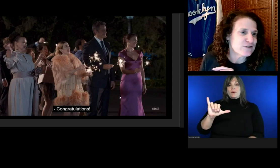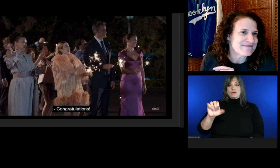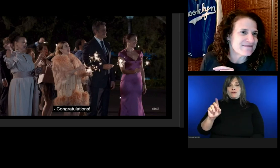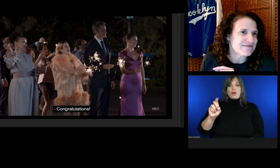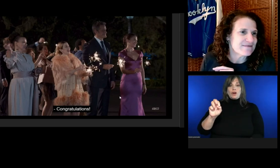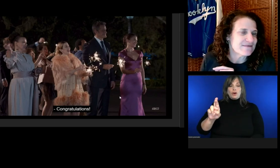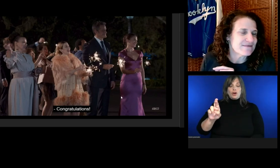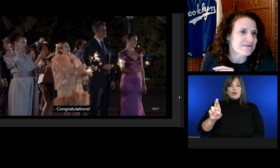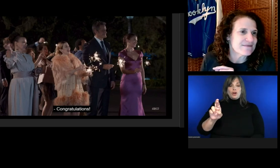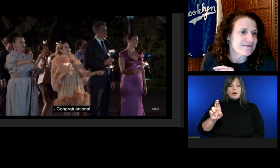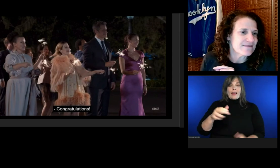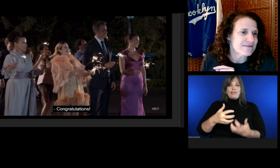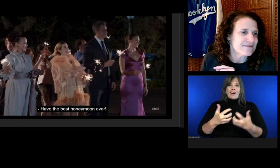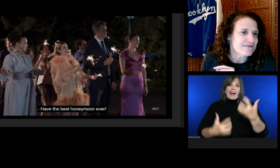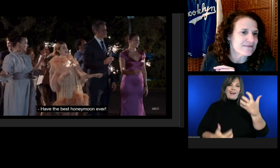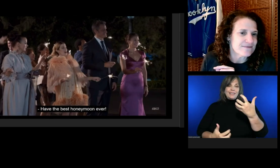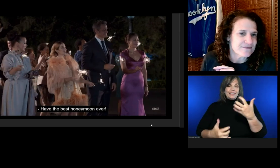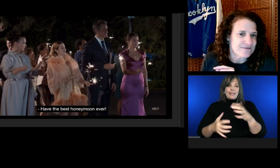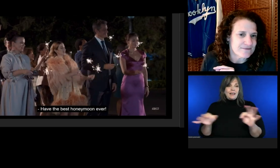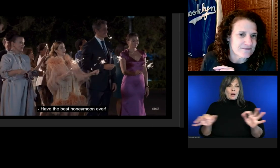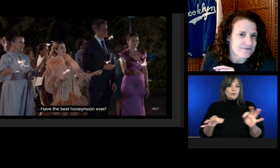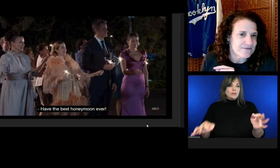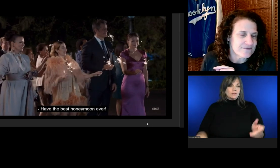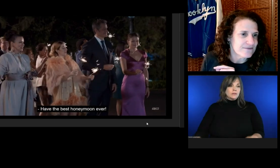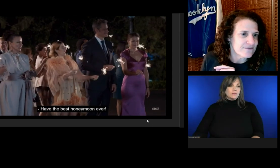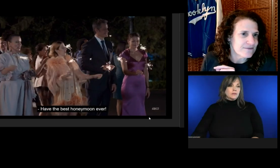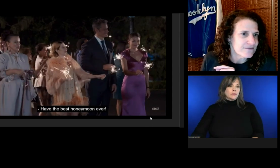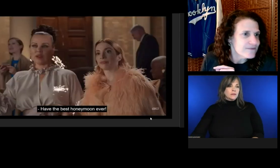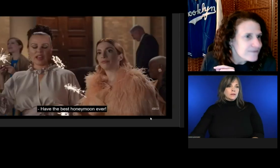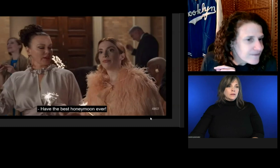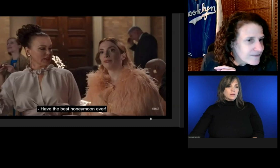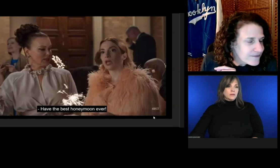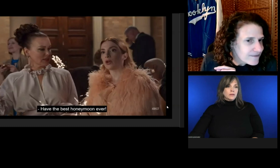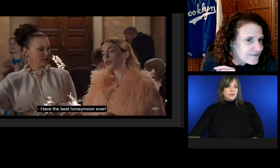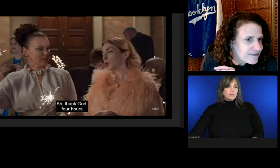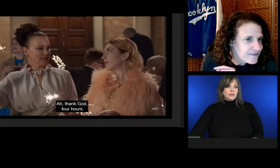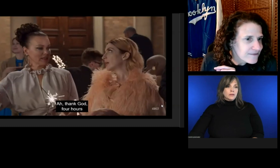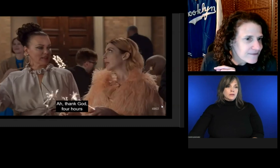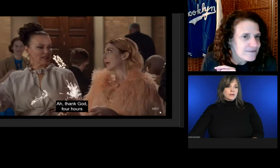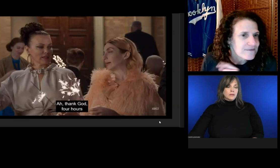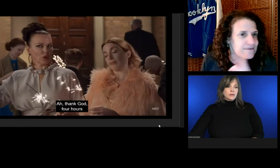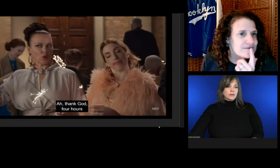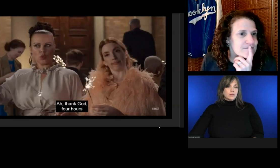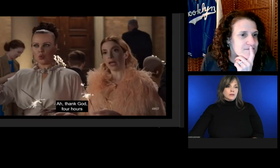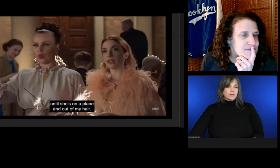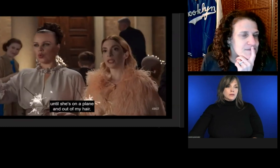Thank God. Four hours 'til she's on a plane and out of my hair. Where are they going? Grand tour of Italy. Now that she's married, she can eat all the pasta she wants.